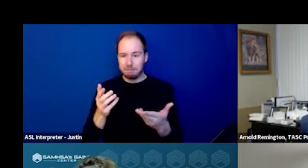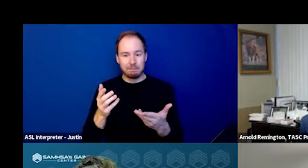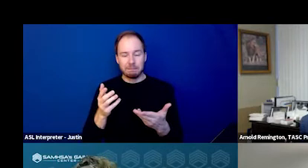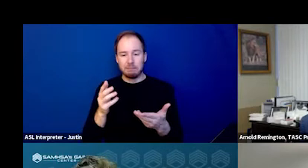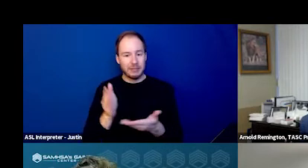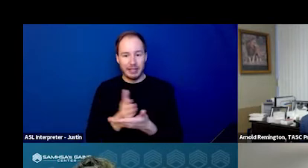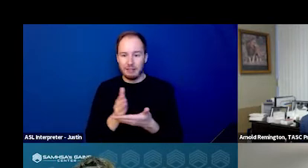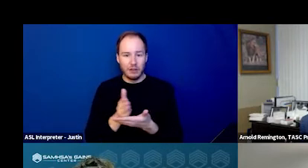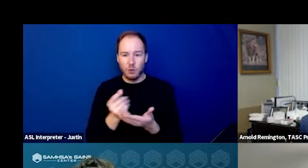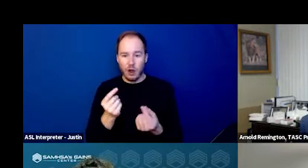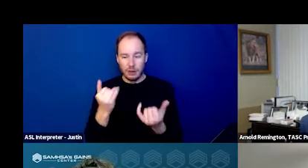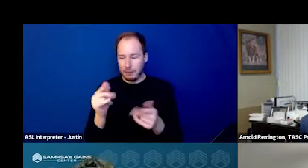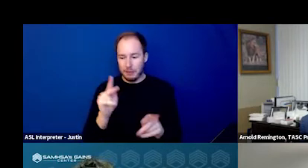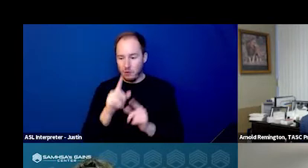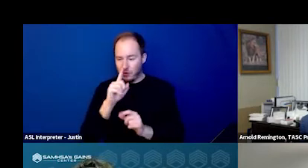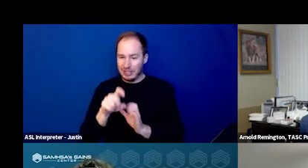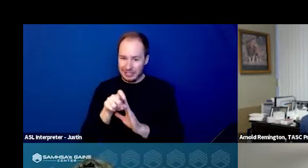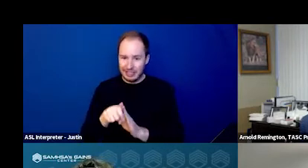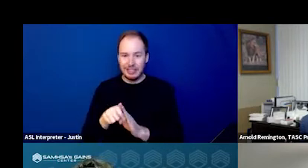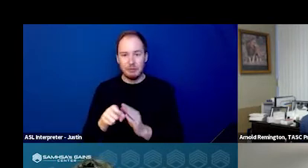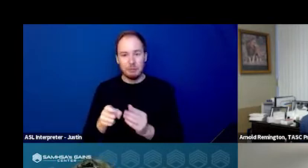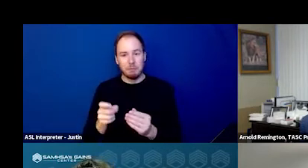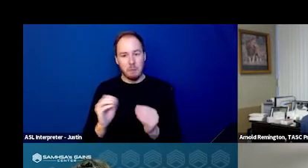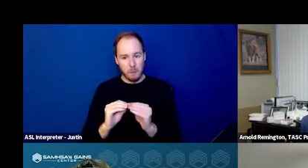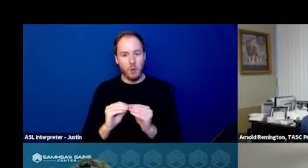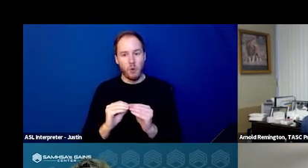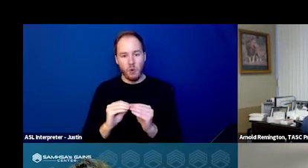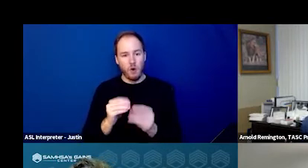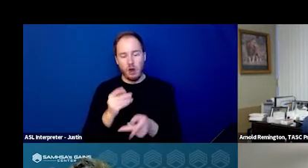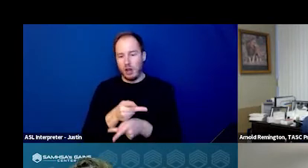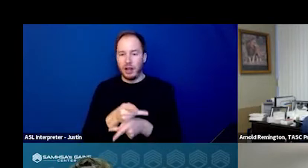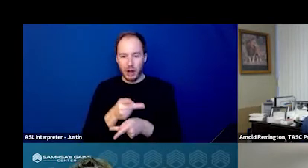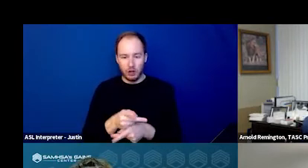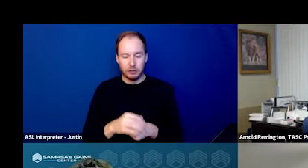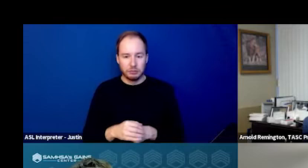in need of a greater level of care. Next slide, please.